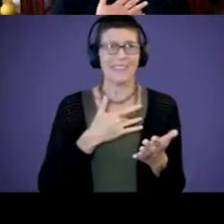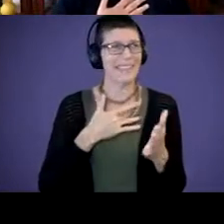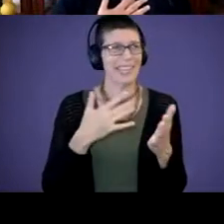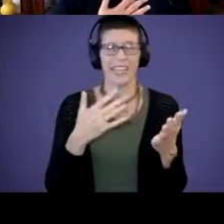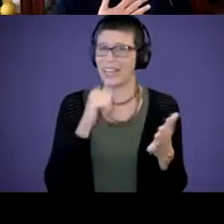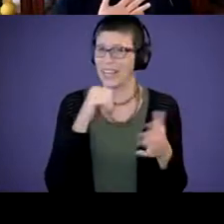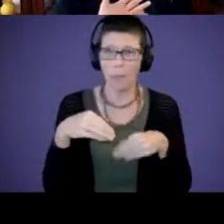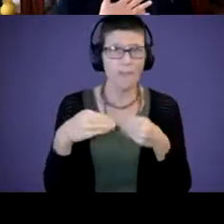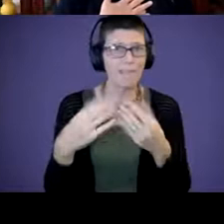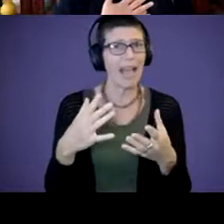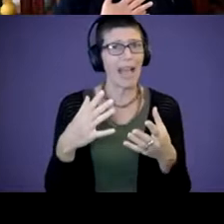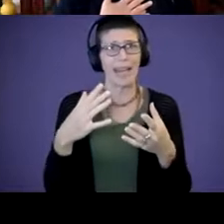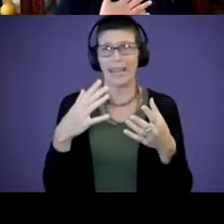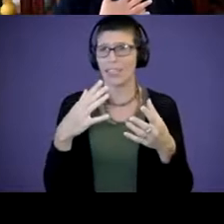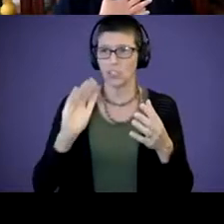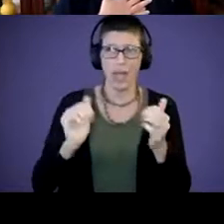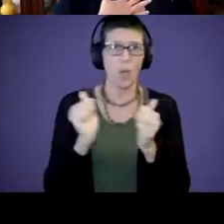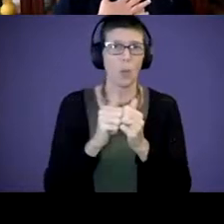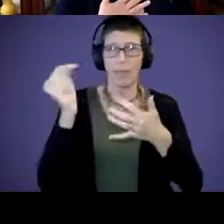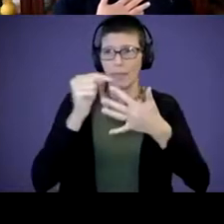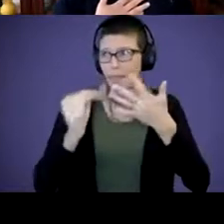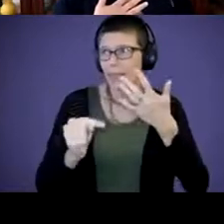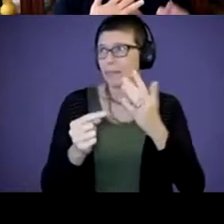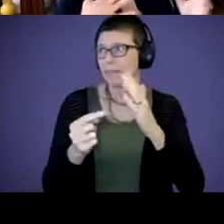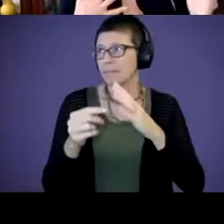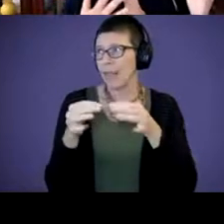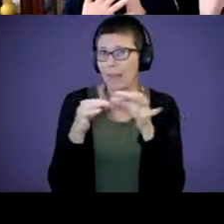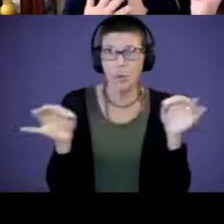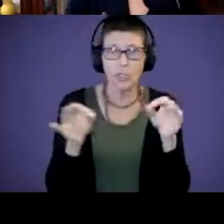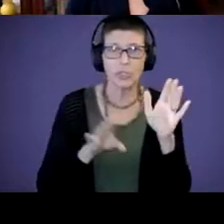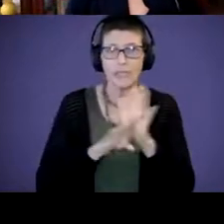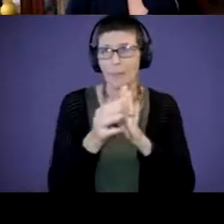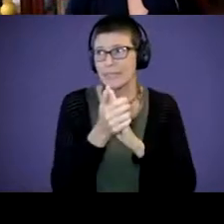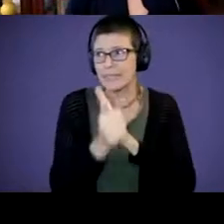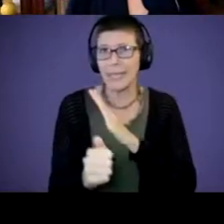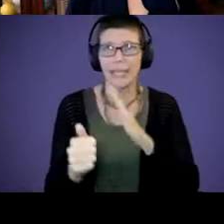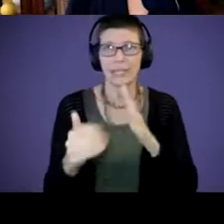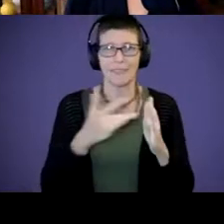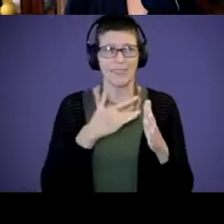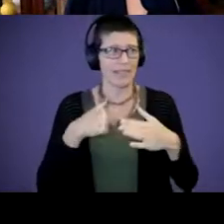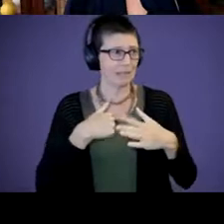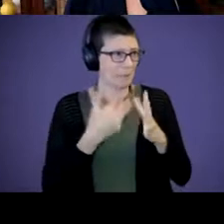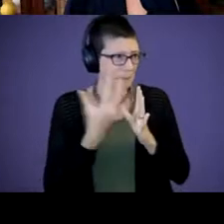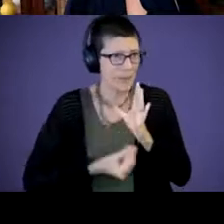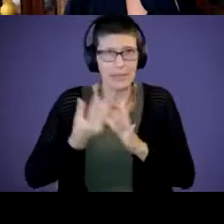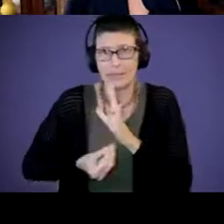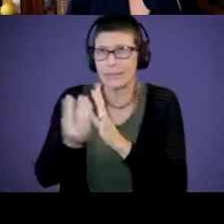with language development skills or, or all of these different development things, mama knows